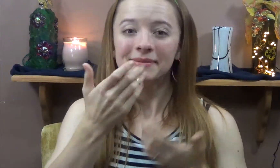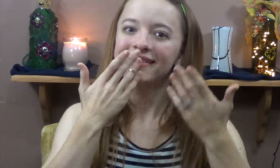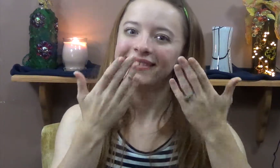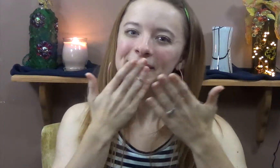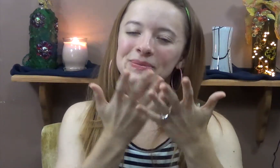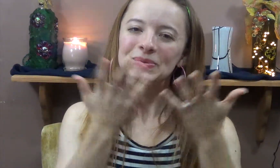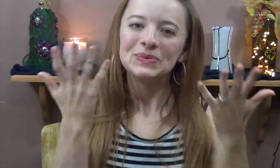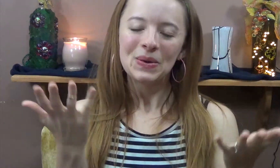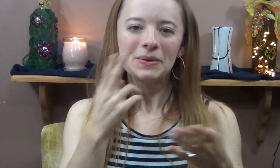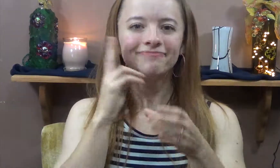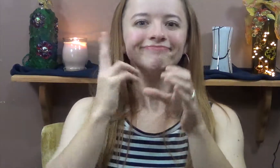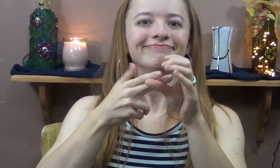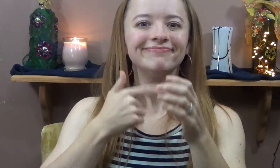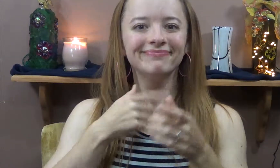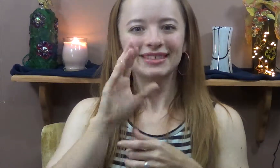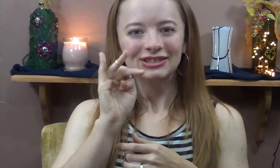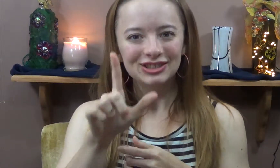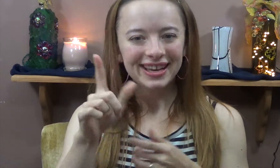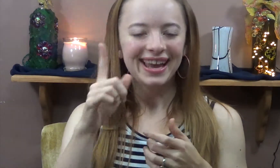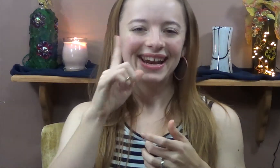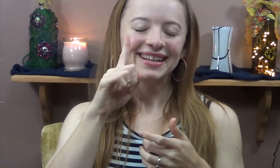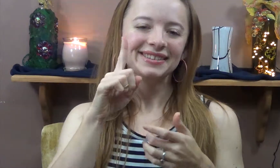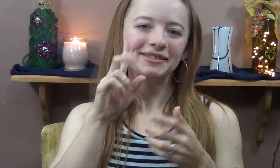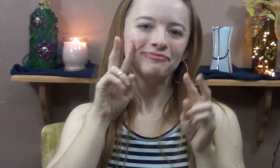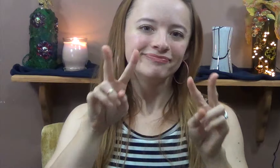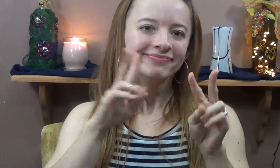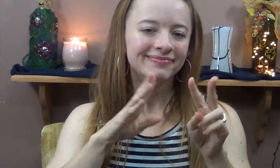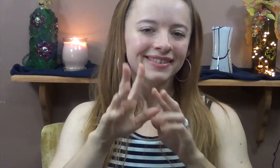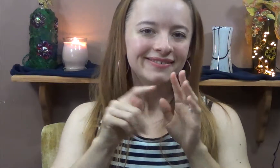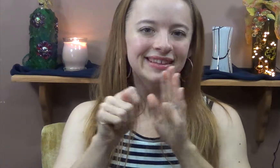thank you everyone. All the new subscribers that I've gotten recently, that have joined my channel.